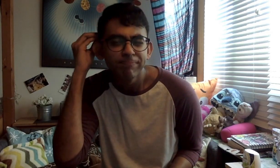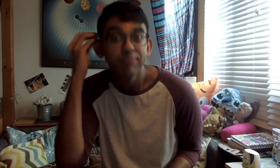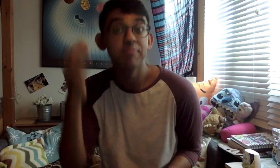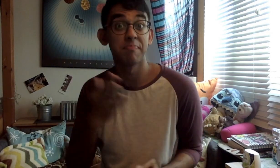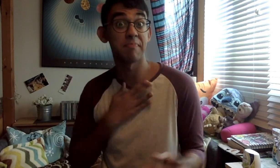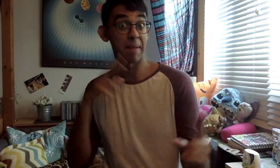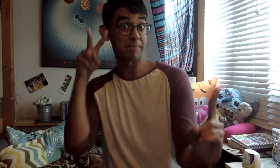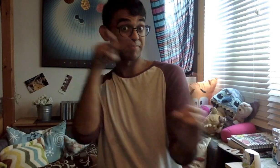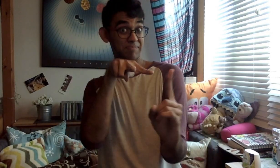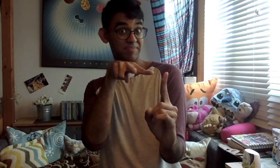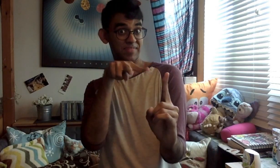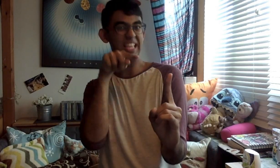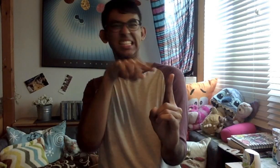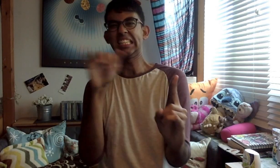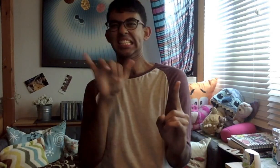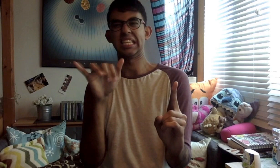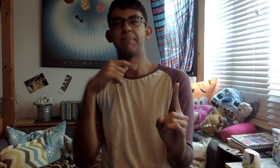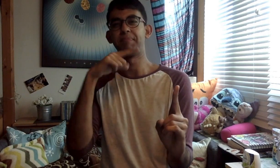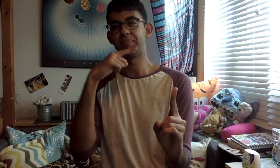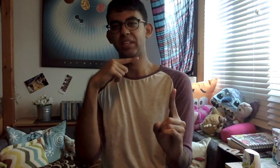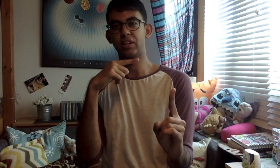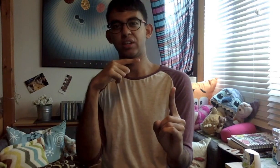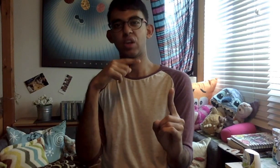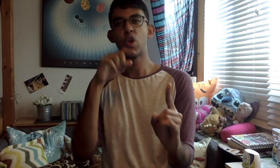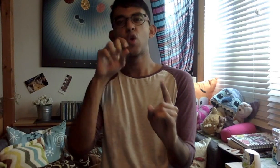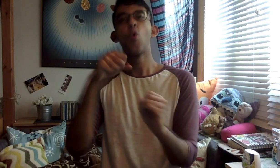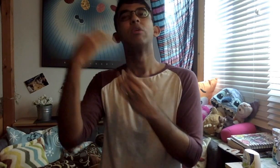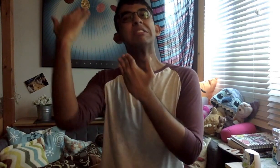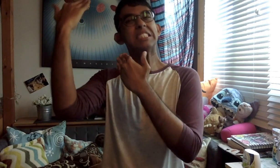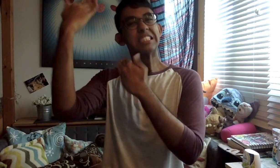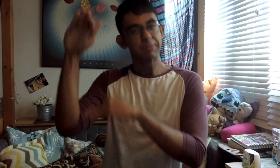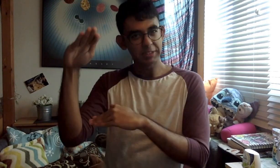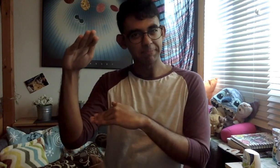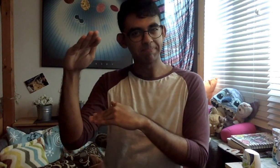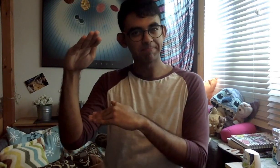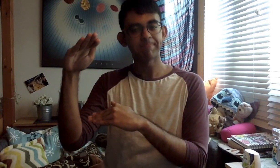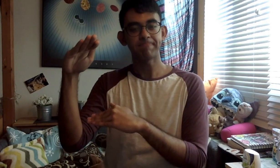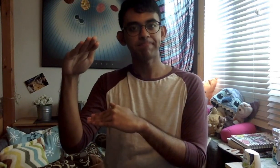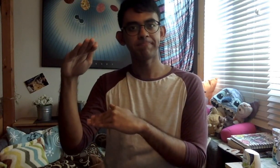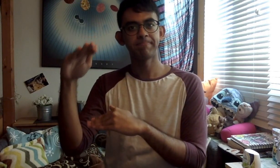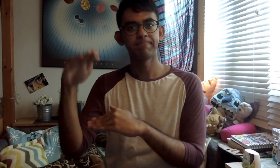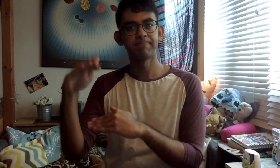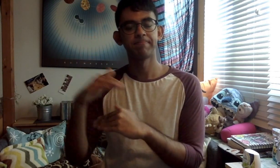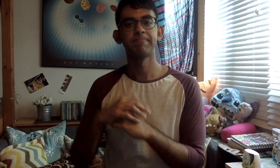that my perspective is likewise a hearing one and is thus limited.